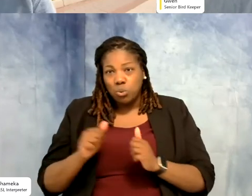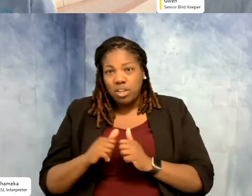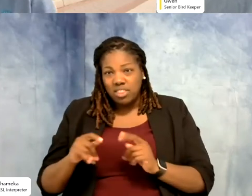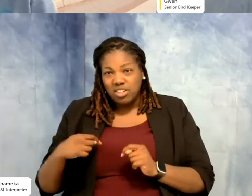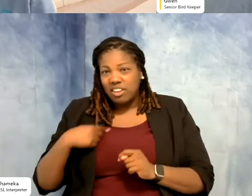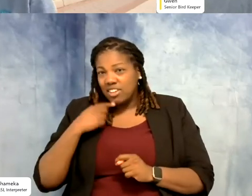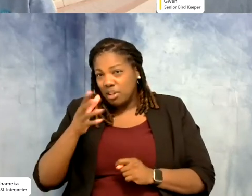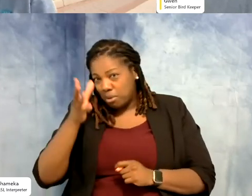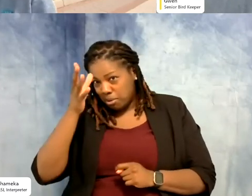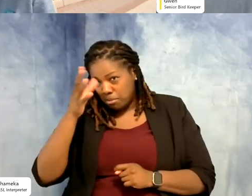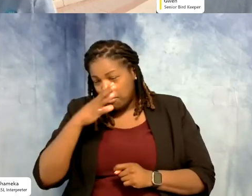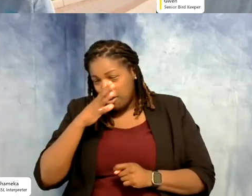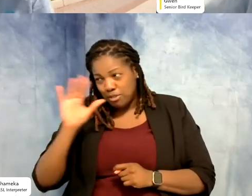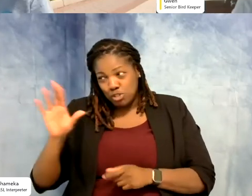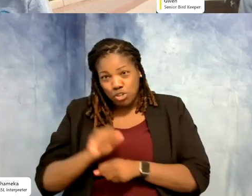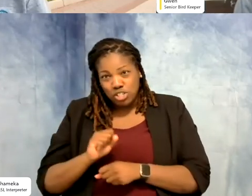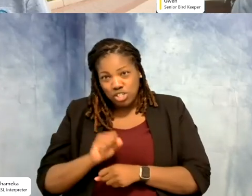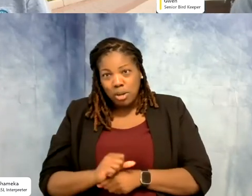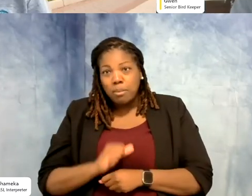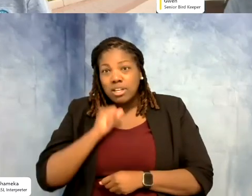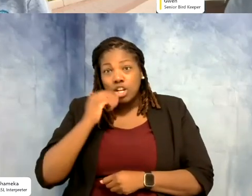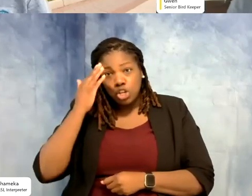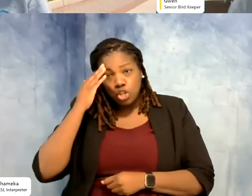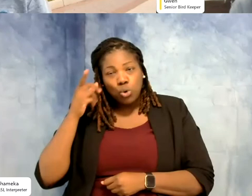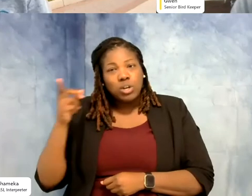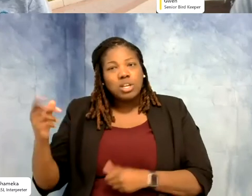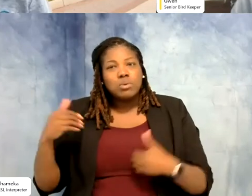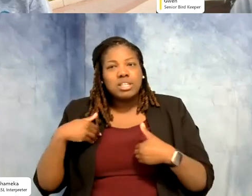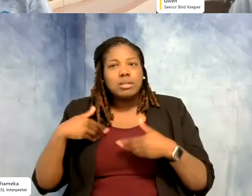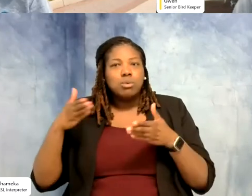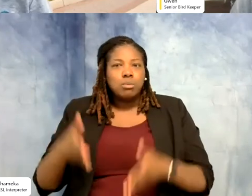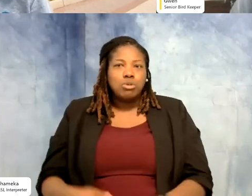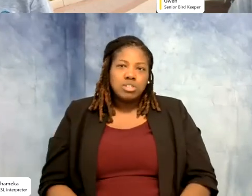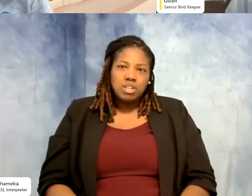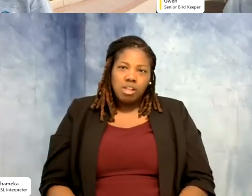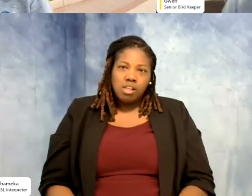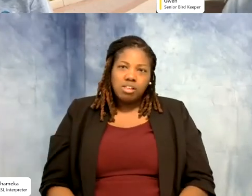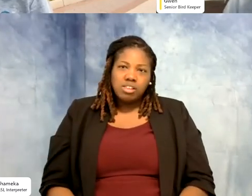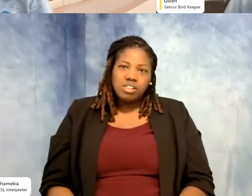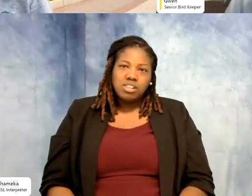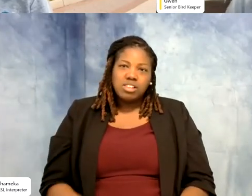your job." But knowing that he was that animal person, I could always go to him. With all the